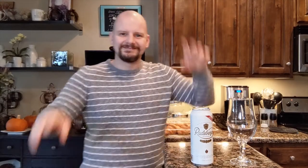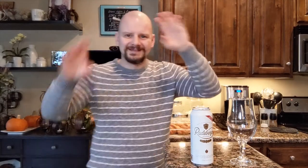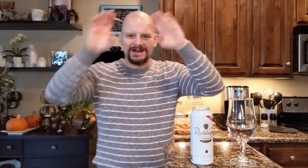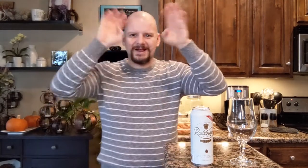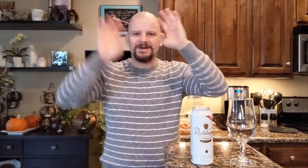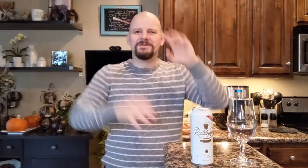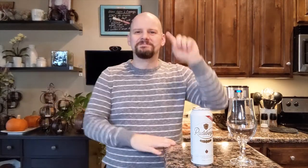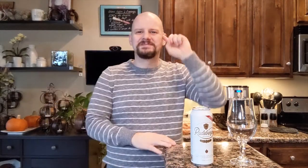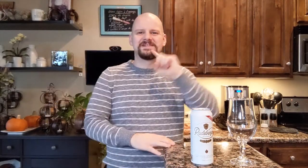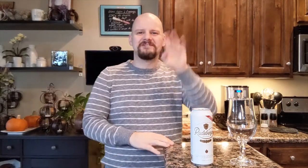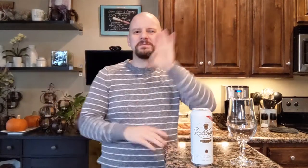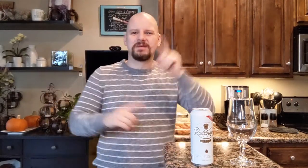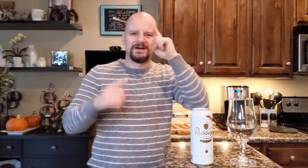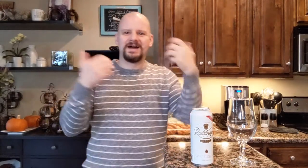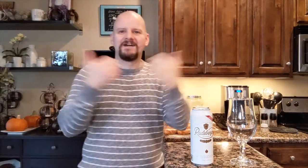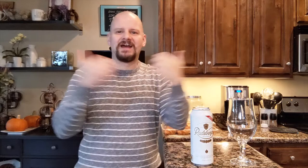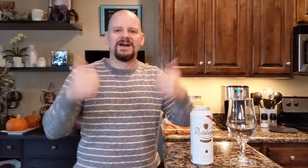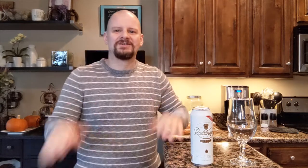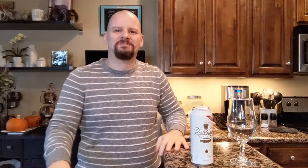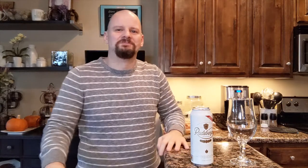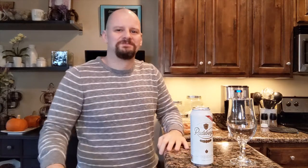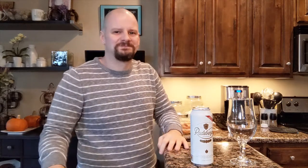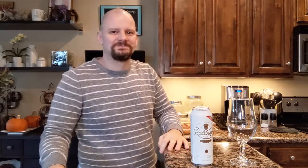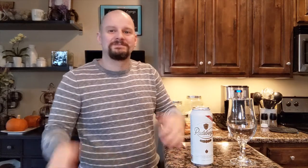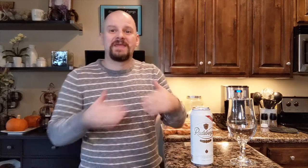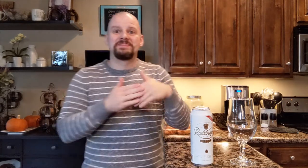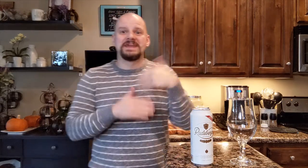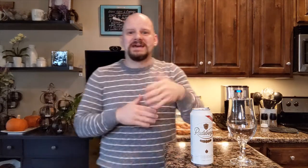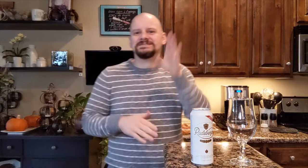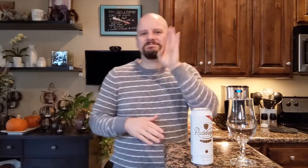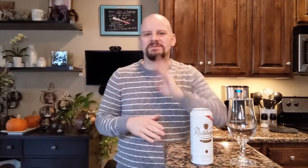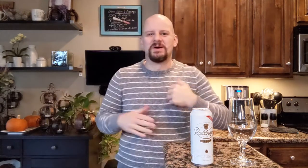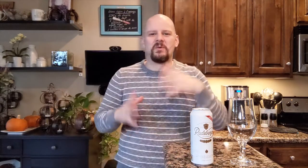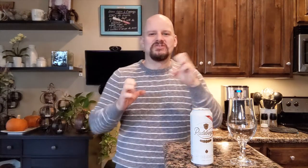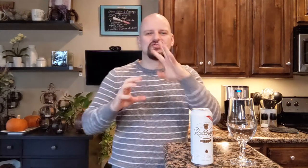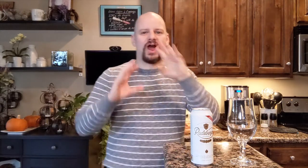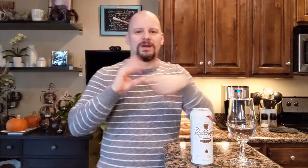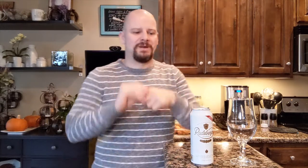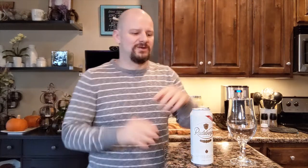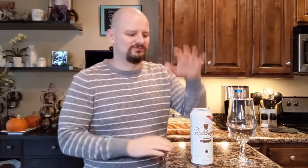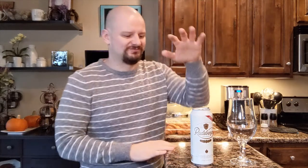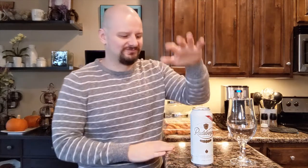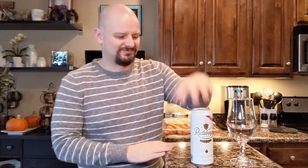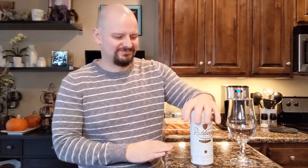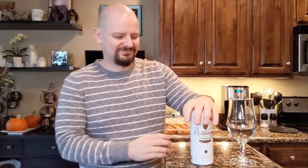Hello Deaf Beer Aficionado. The next beer I want to talk about...